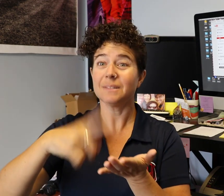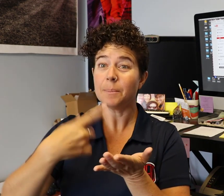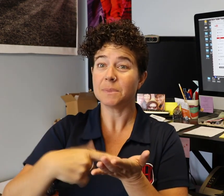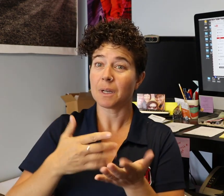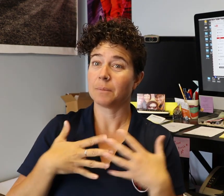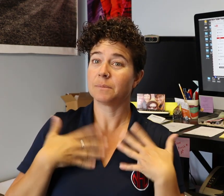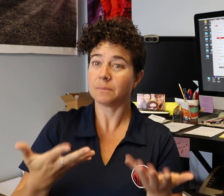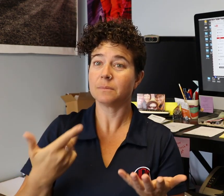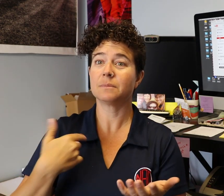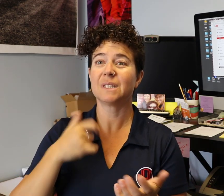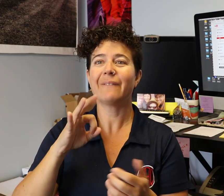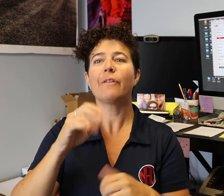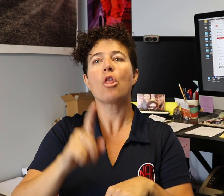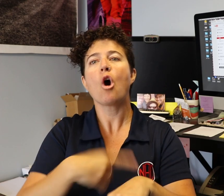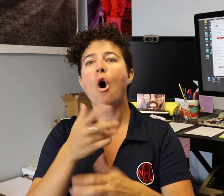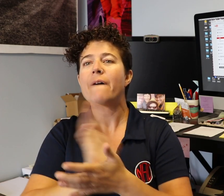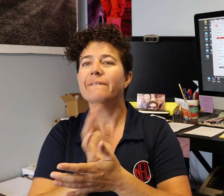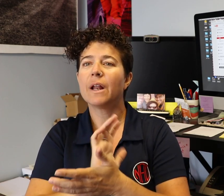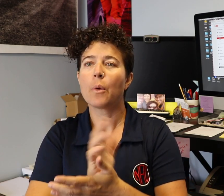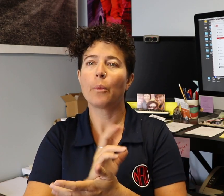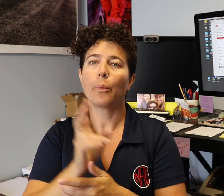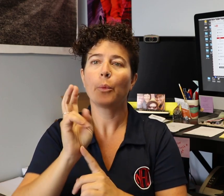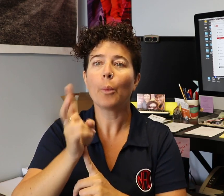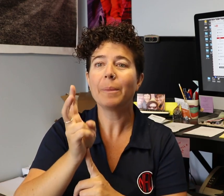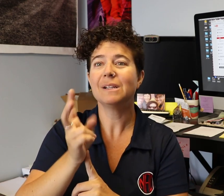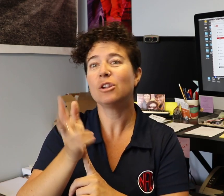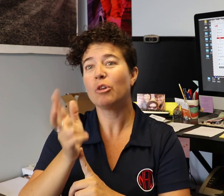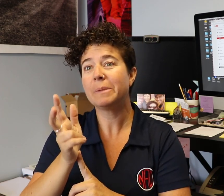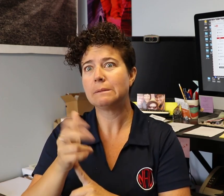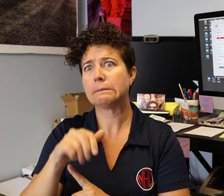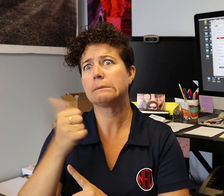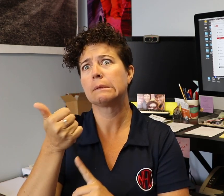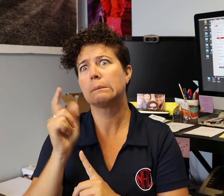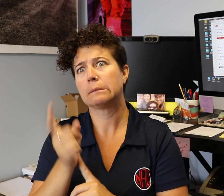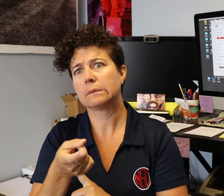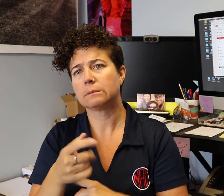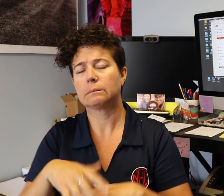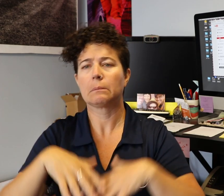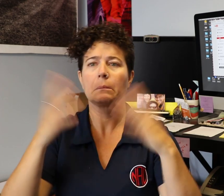However, sometimes if the video is longer like two or three minutes or even 10 minutes,